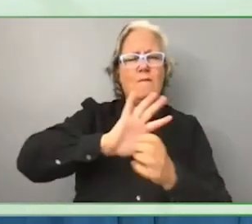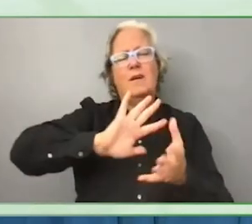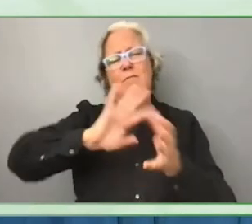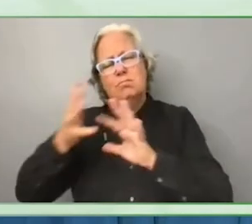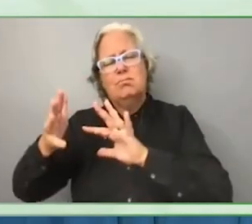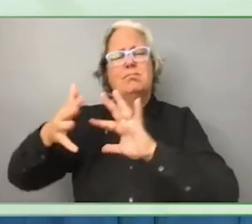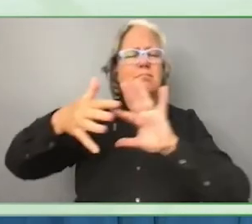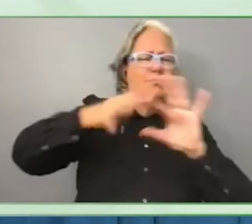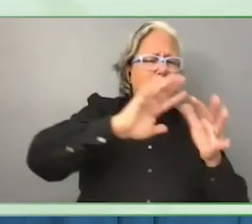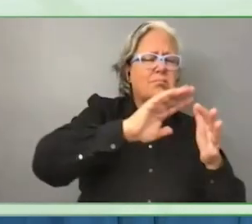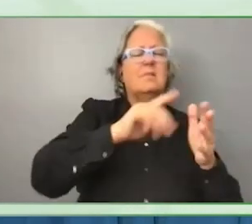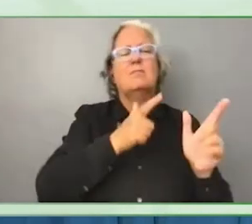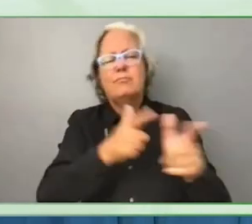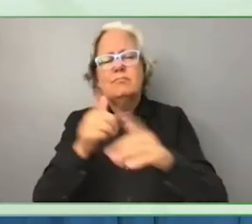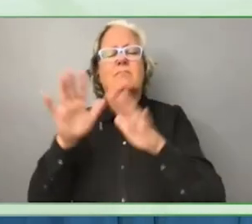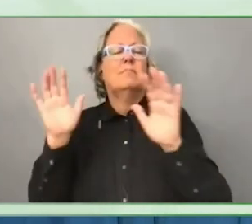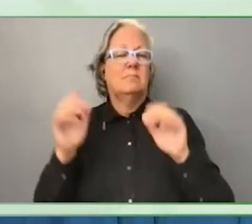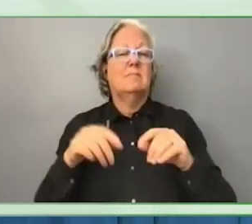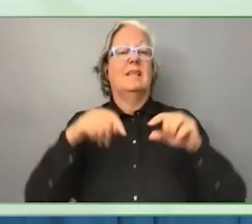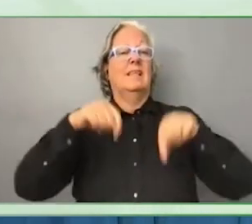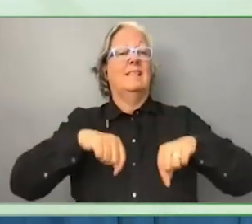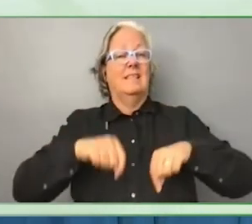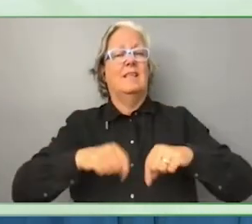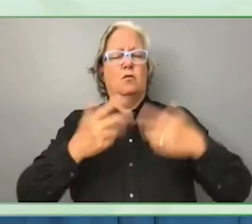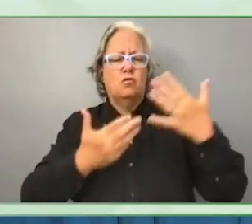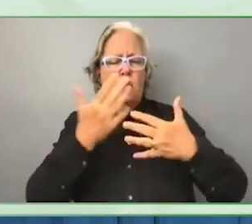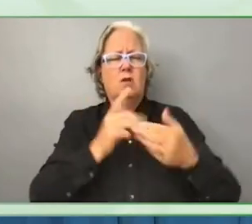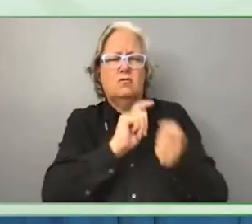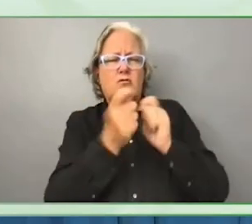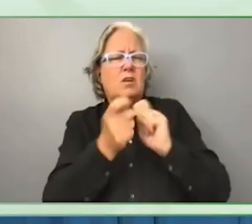we have a lot of data and we can talk about that further on.